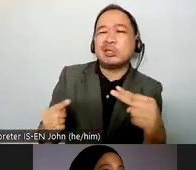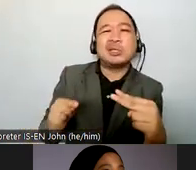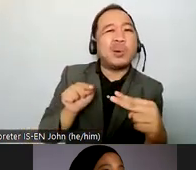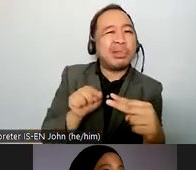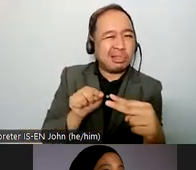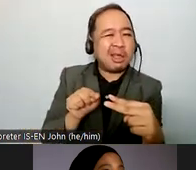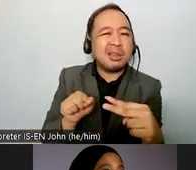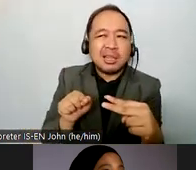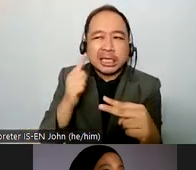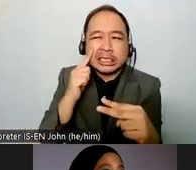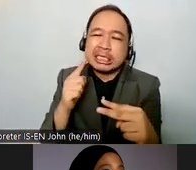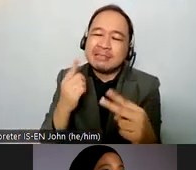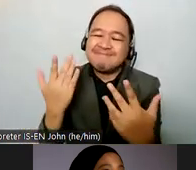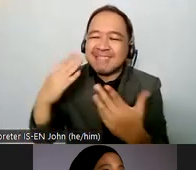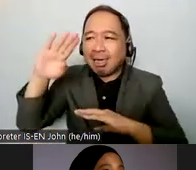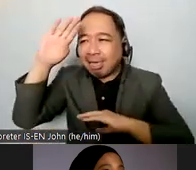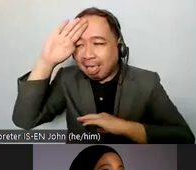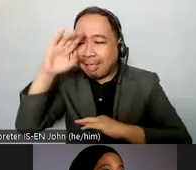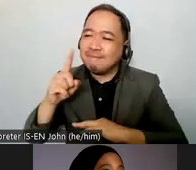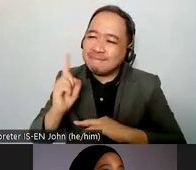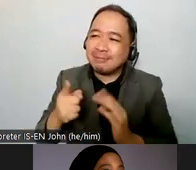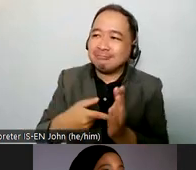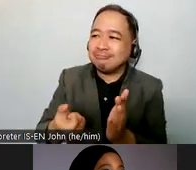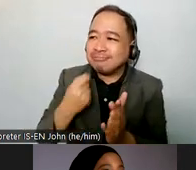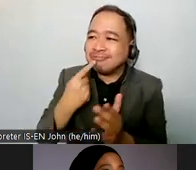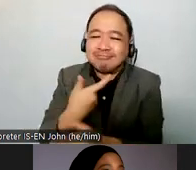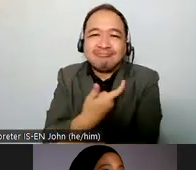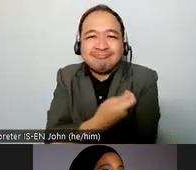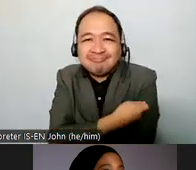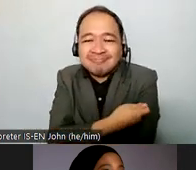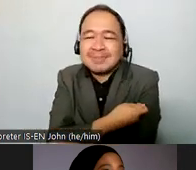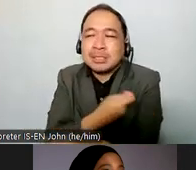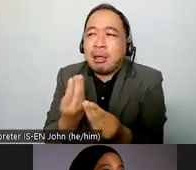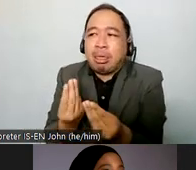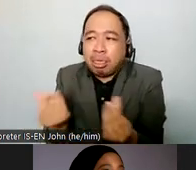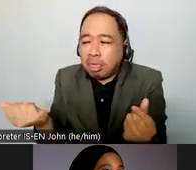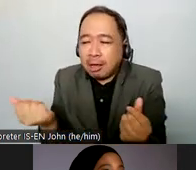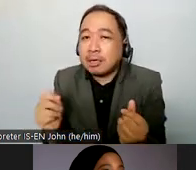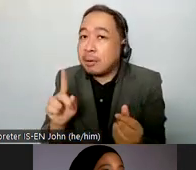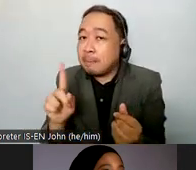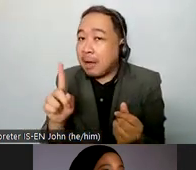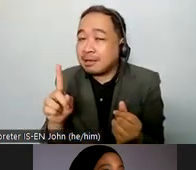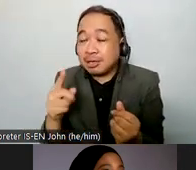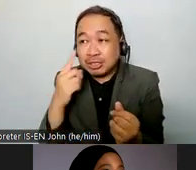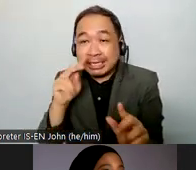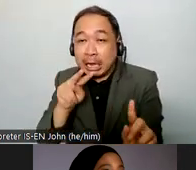which people need social kinds of support that's when we get excluded so i want to especially